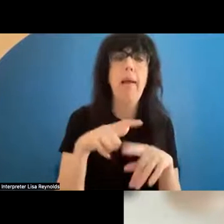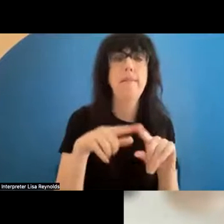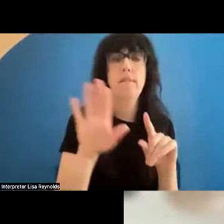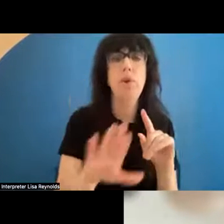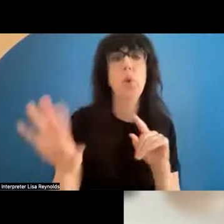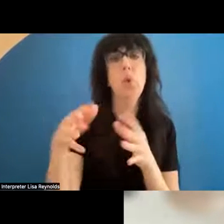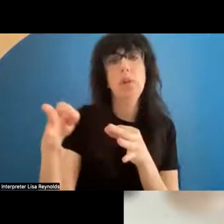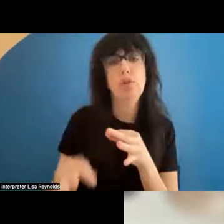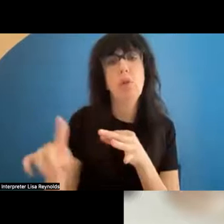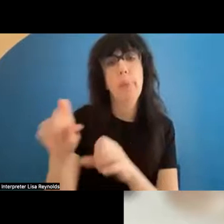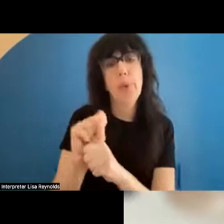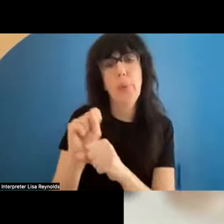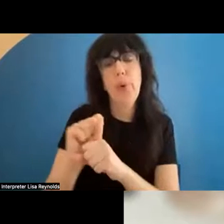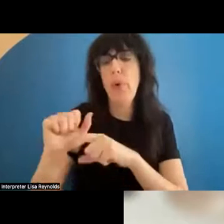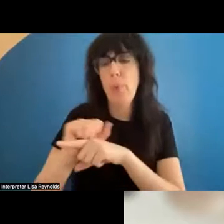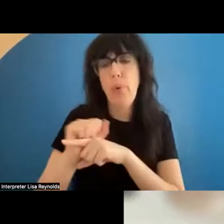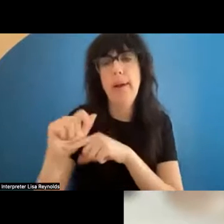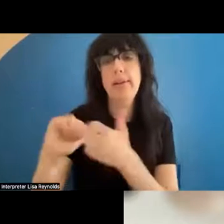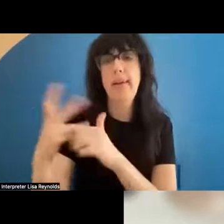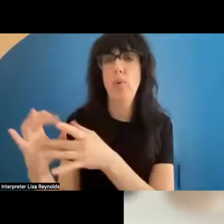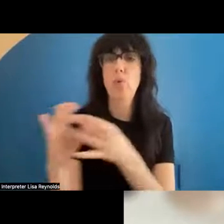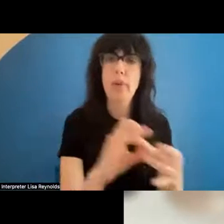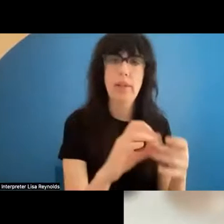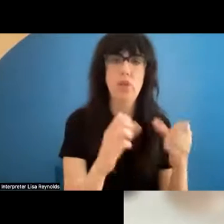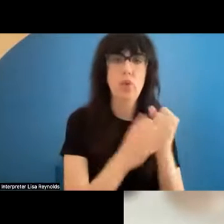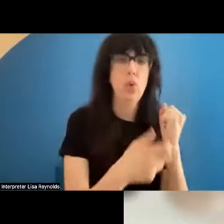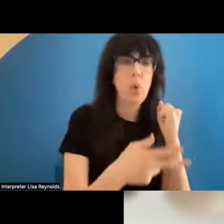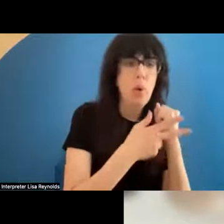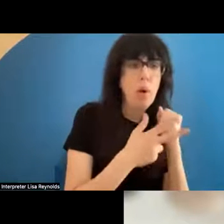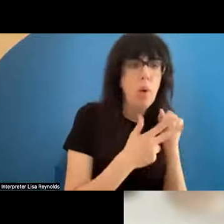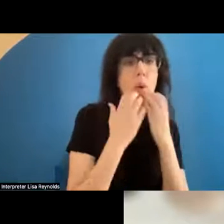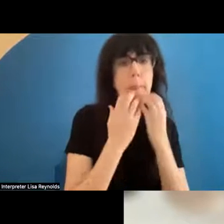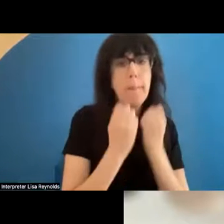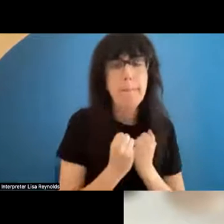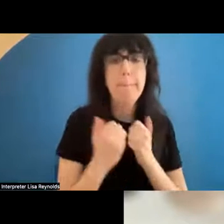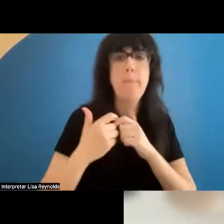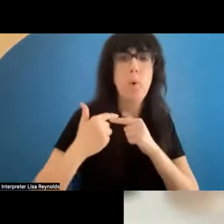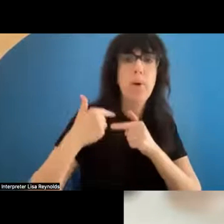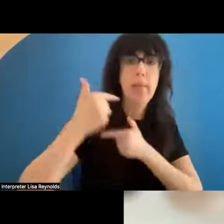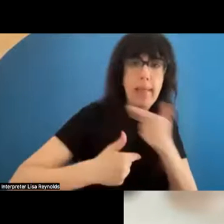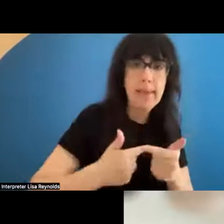its relationship to archiving and preservation or legacy. And again, why don't we go in that